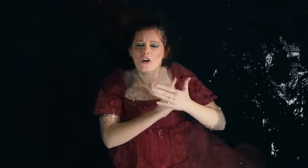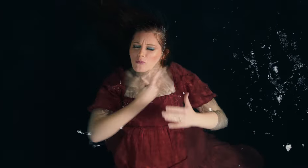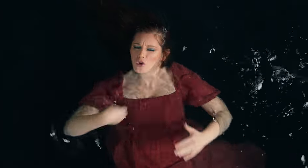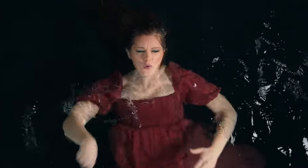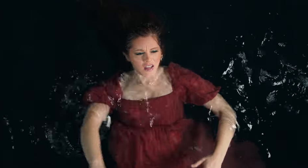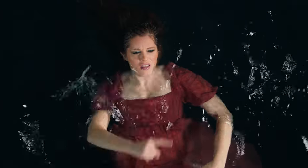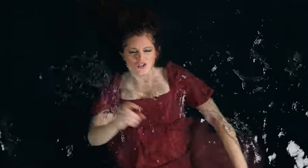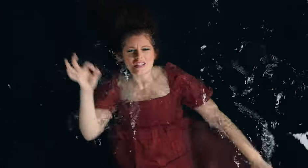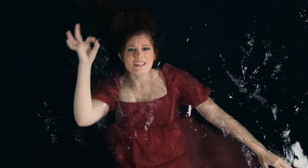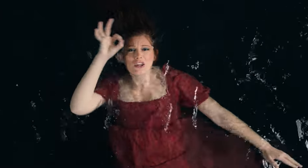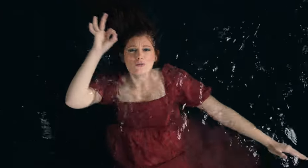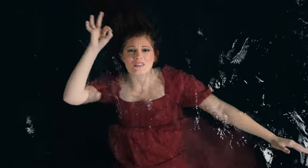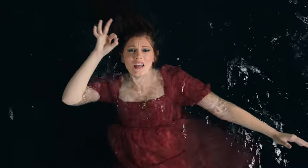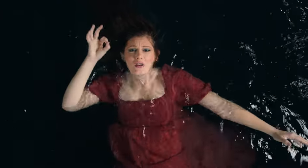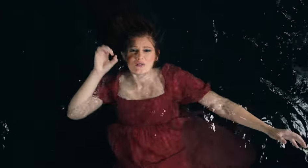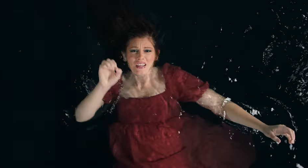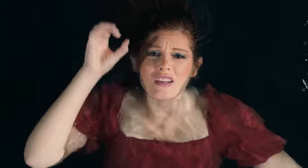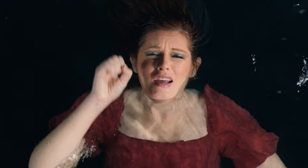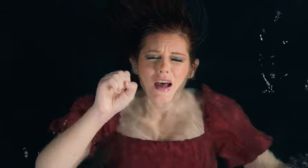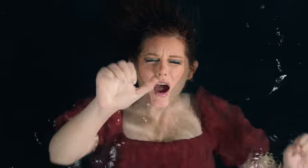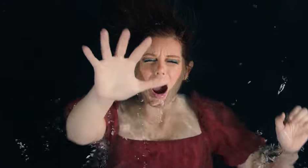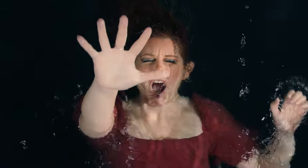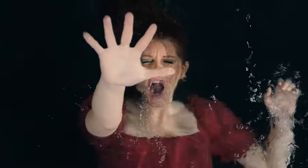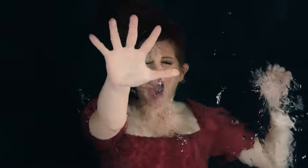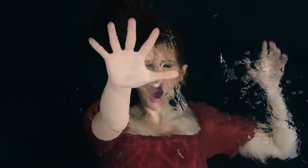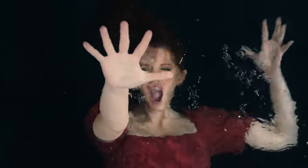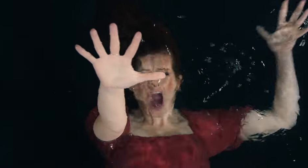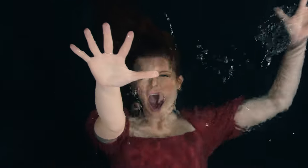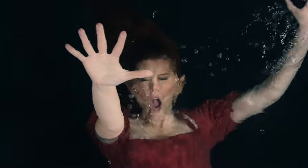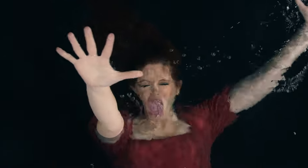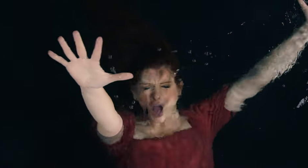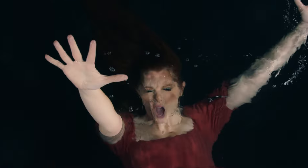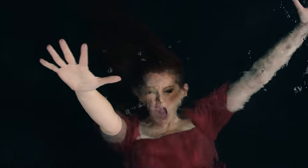But no one else can hear a sound Ohh